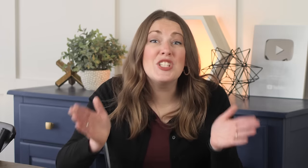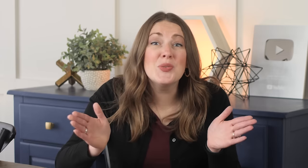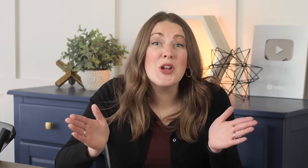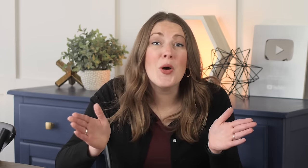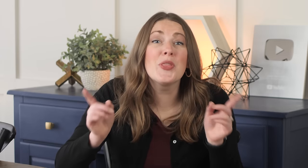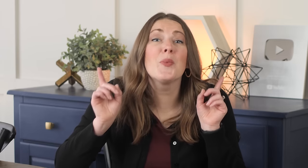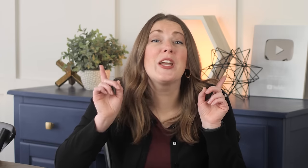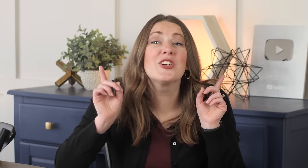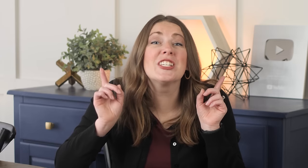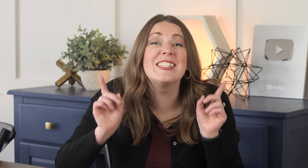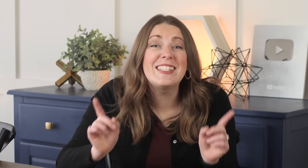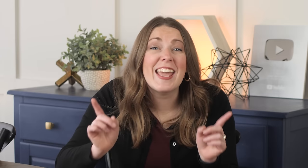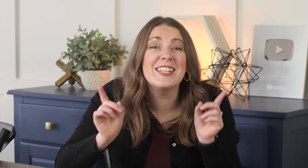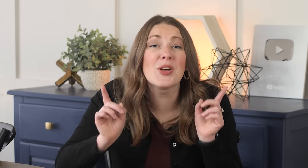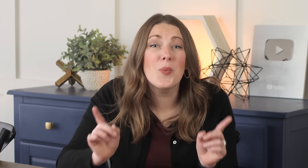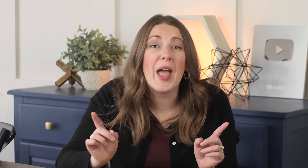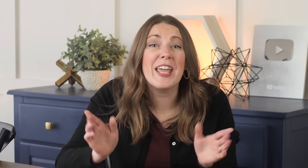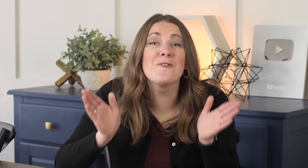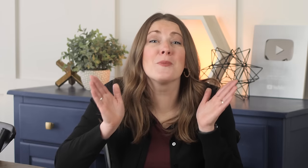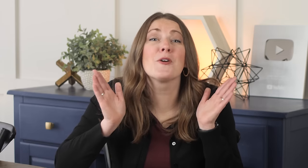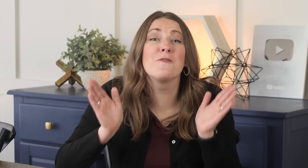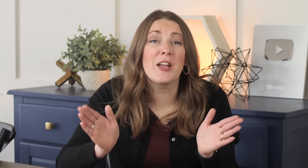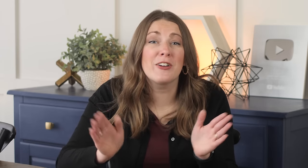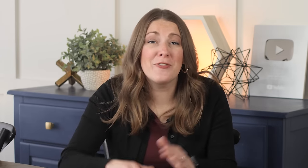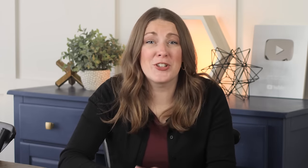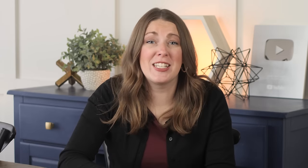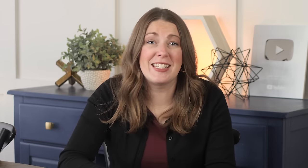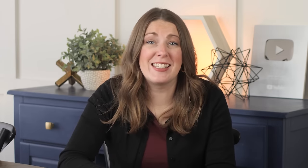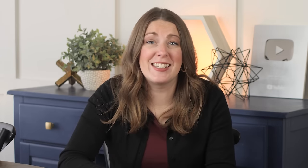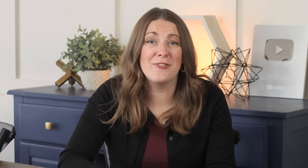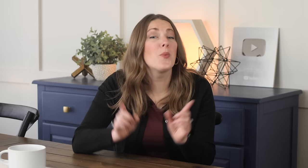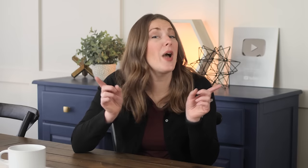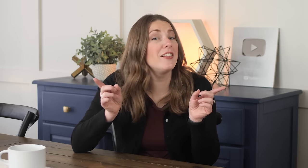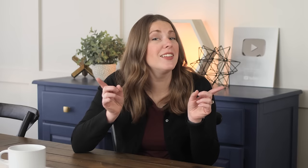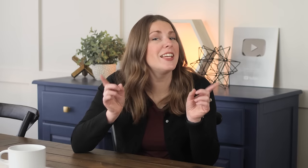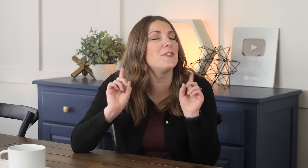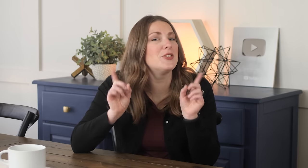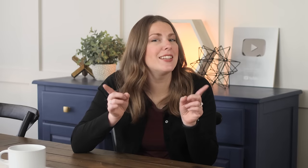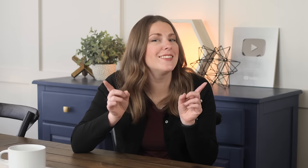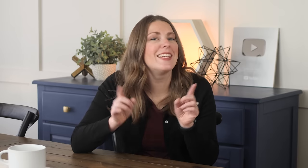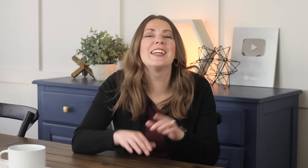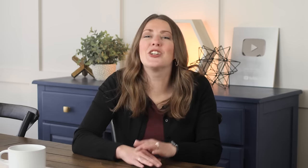Hey signers, today we are focusing on basic questions and responses that you can start